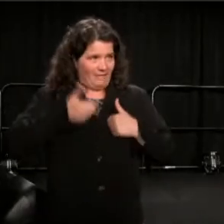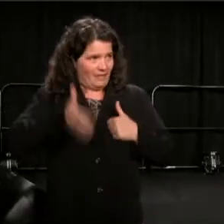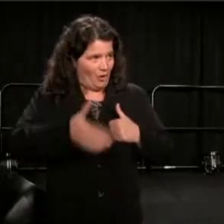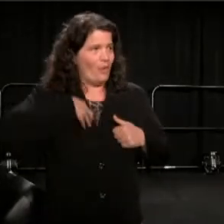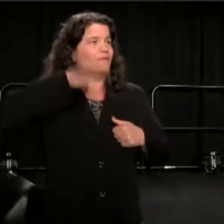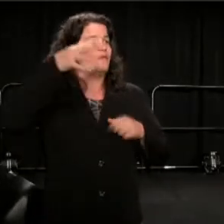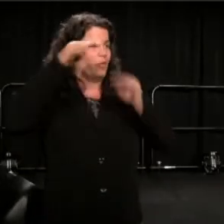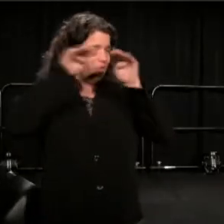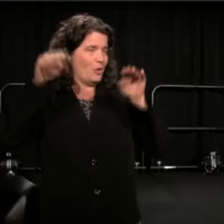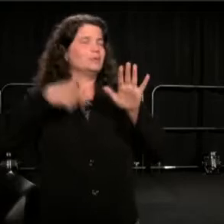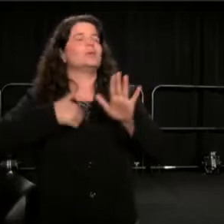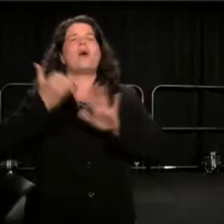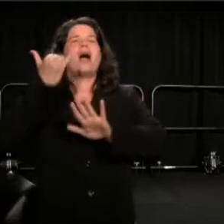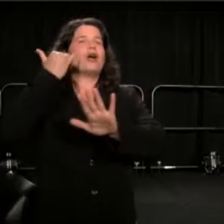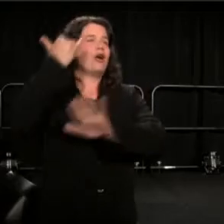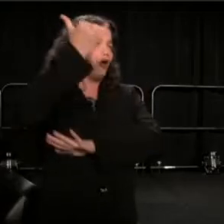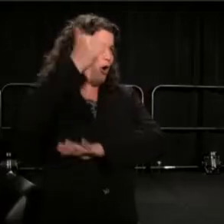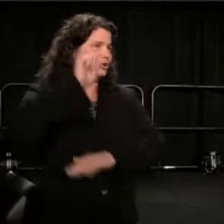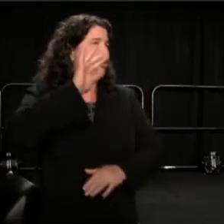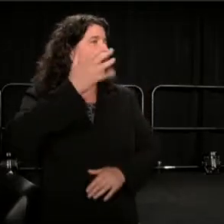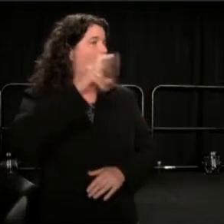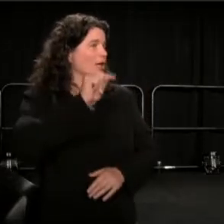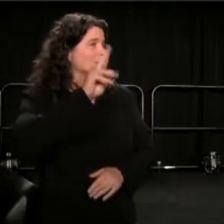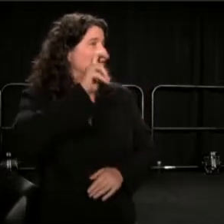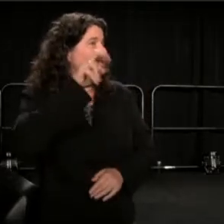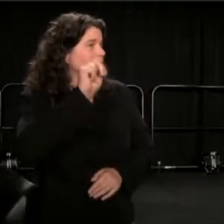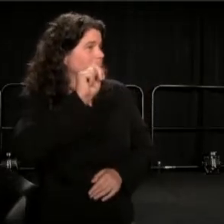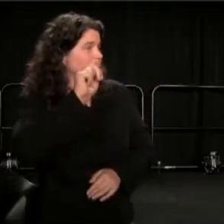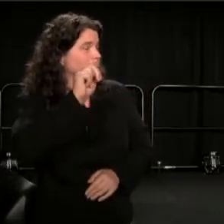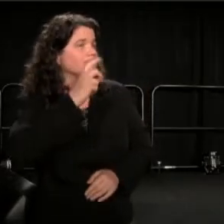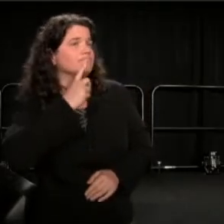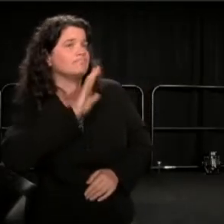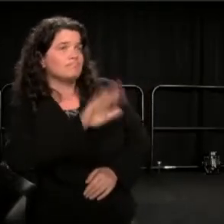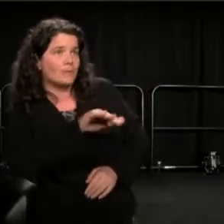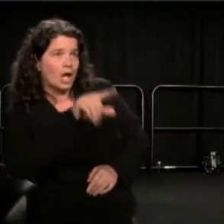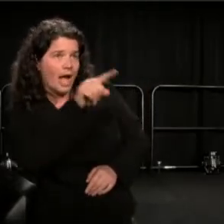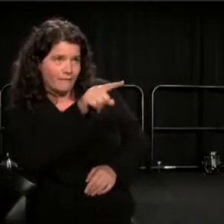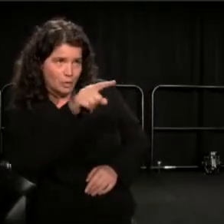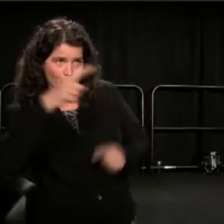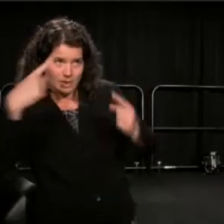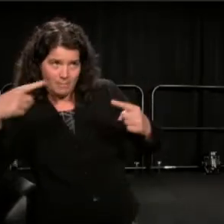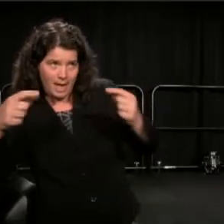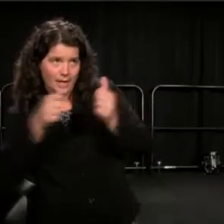And I said, "Have you and Robert Brustein actually debated your ideas in person?" (Wilson) "No."